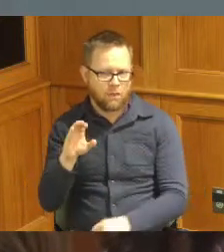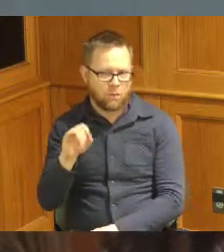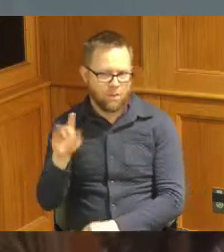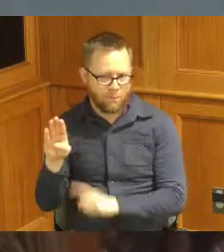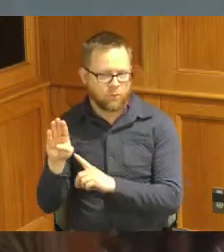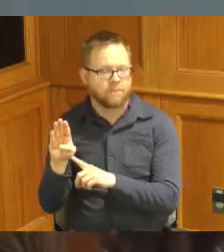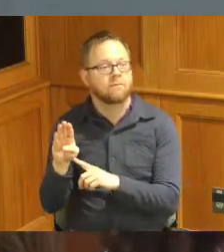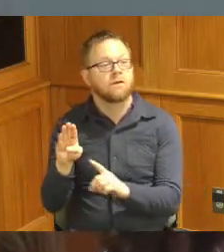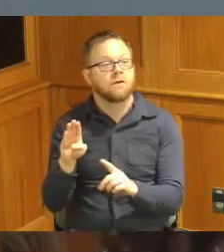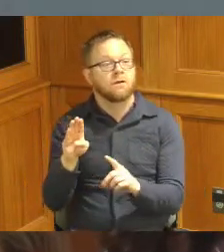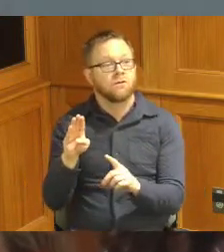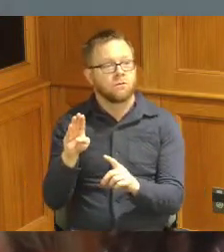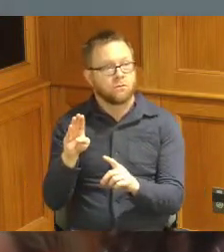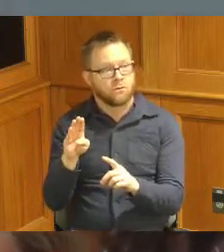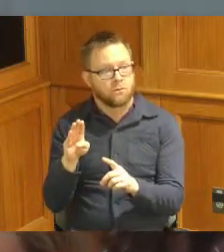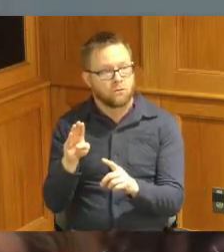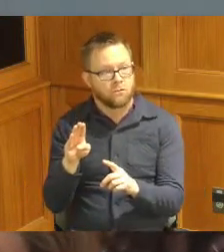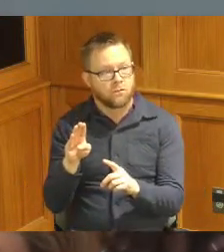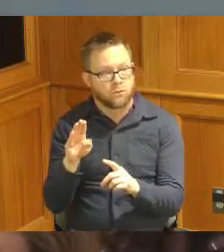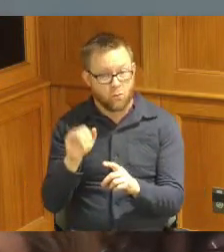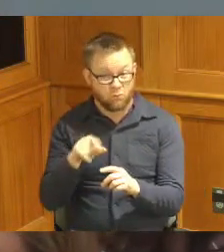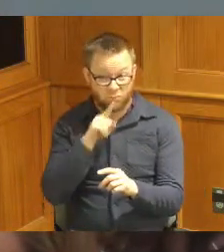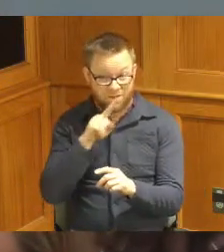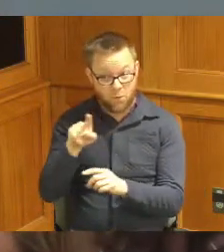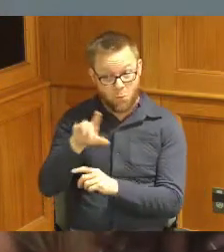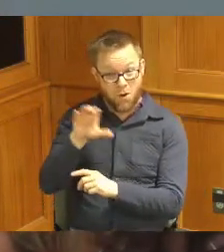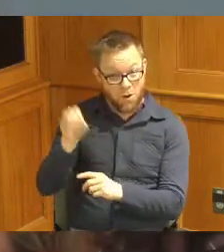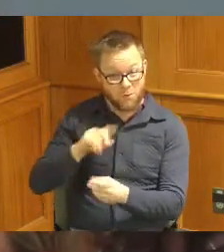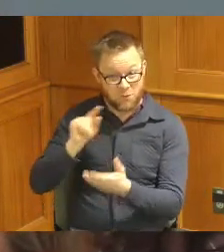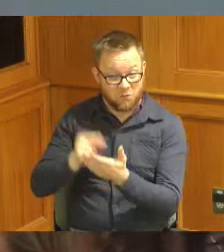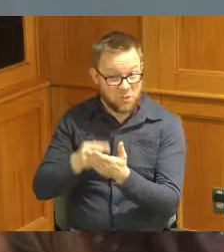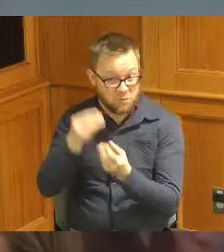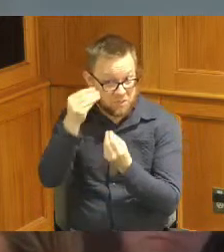is there that actually it's been a hundred percent 100 graduation rate 100 percent